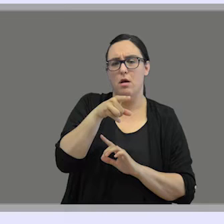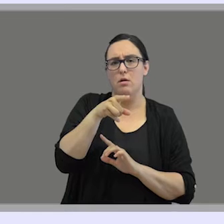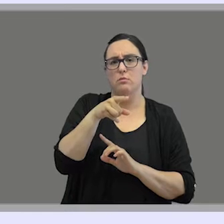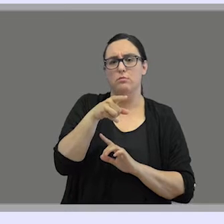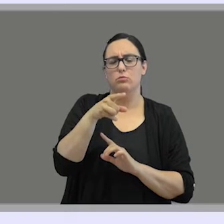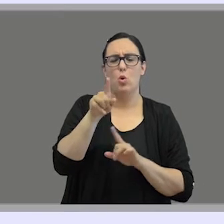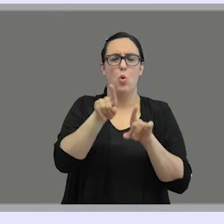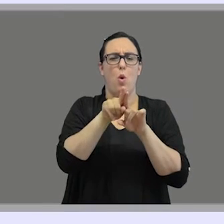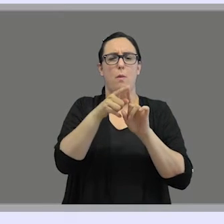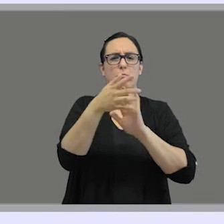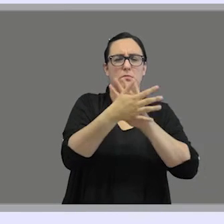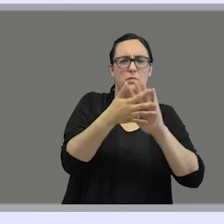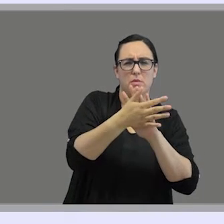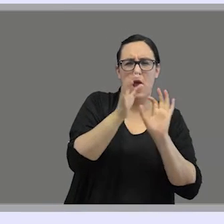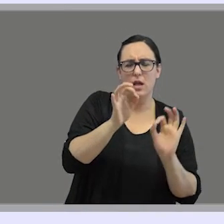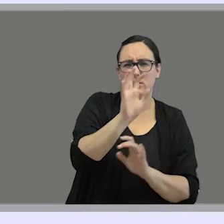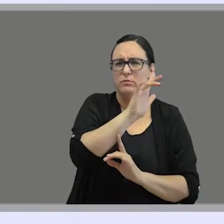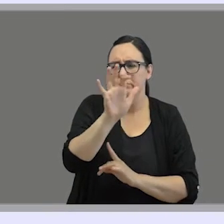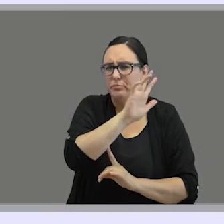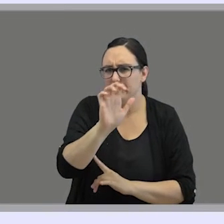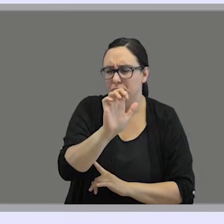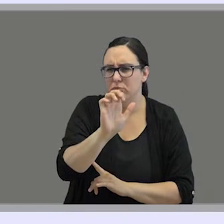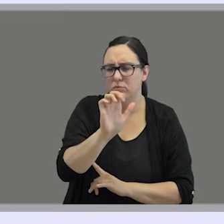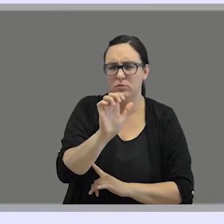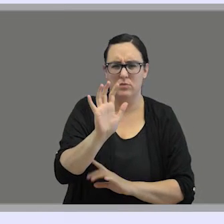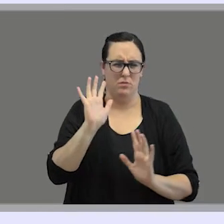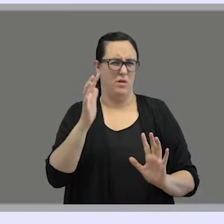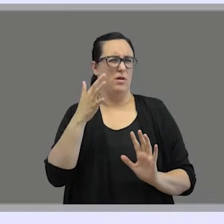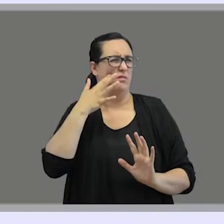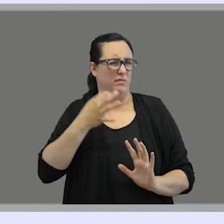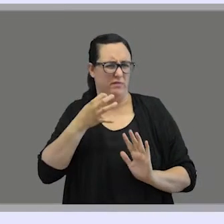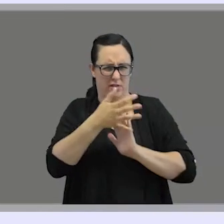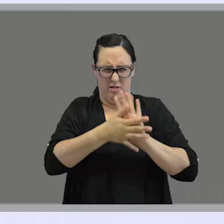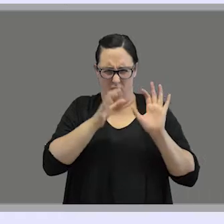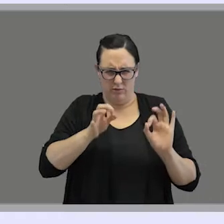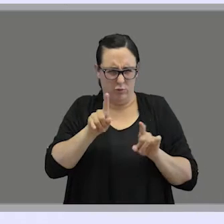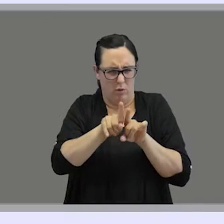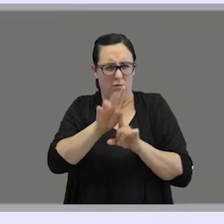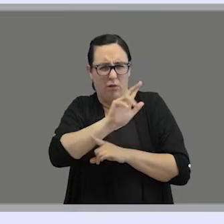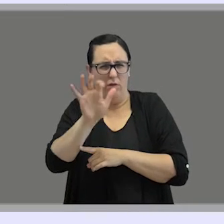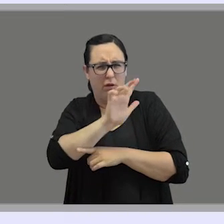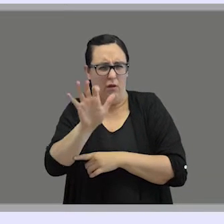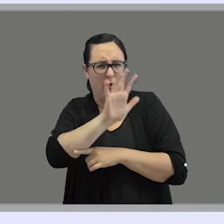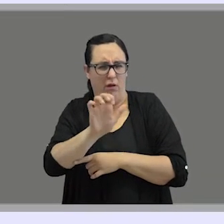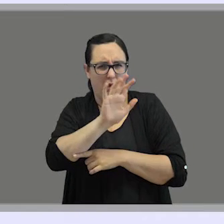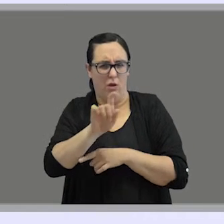mixed with finger spelling. But is sign language really finger spelling? Do deaf sign language users